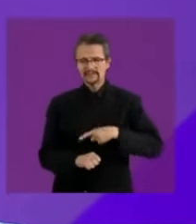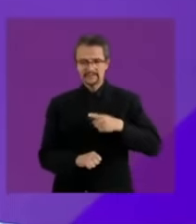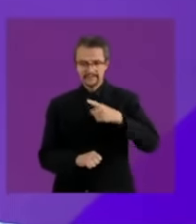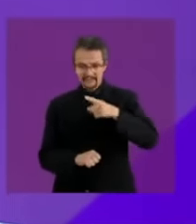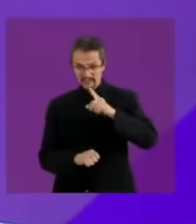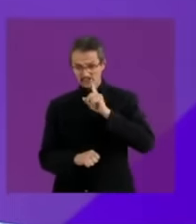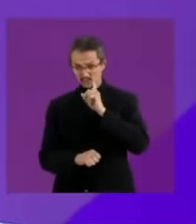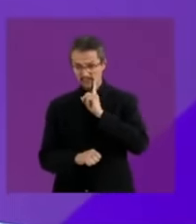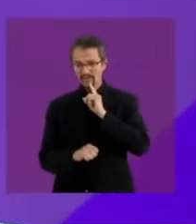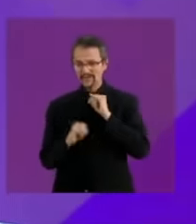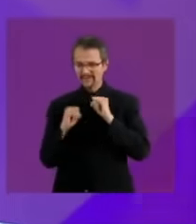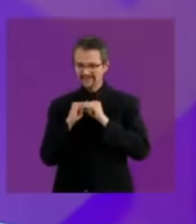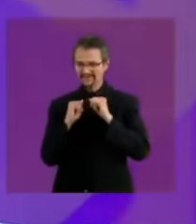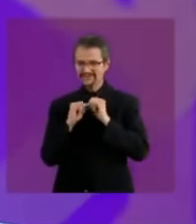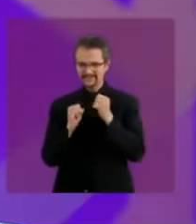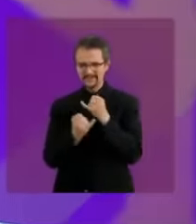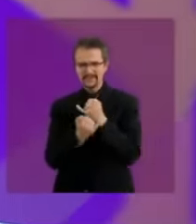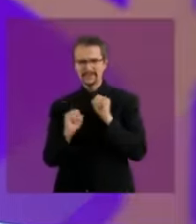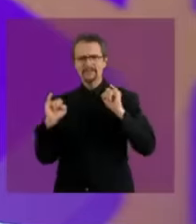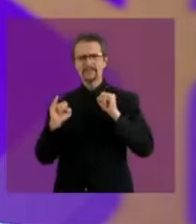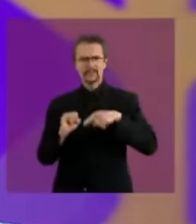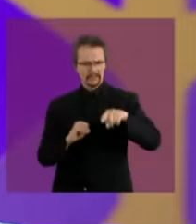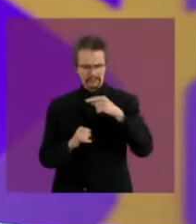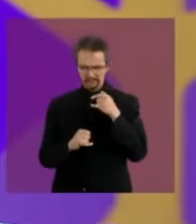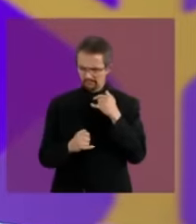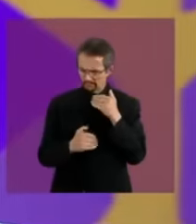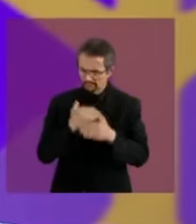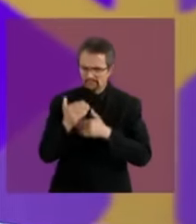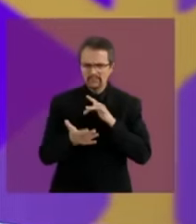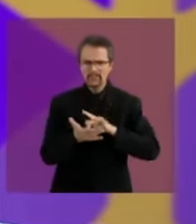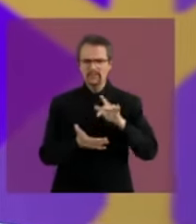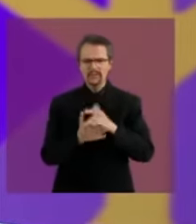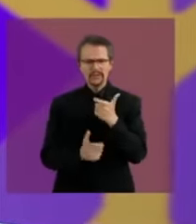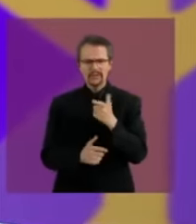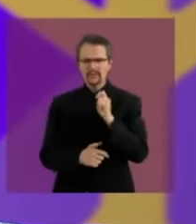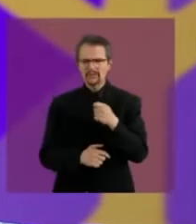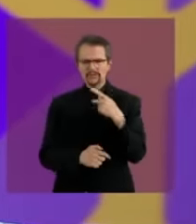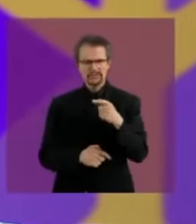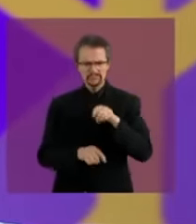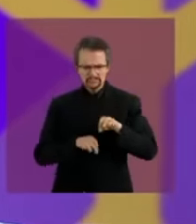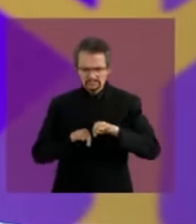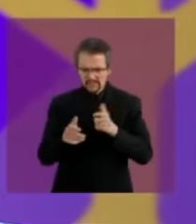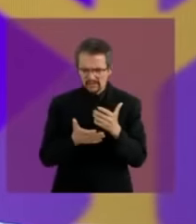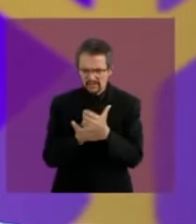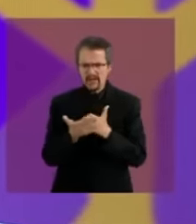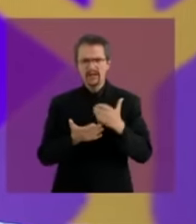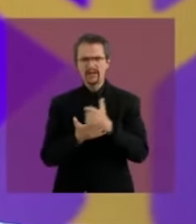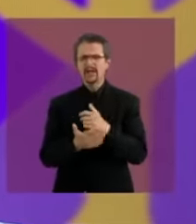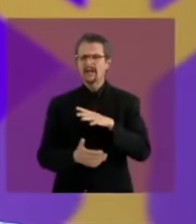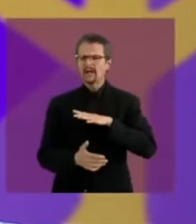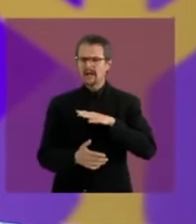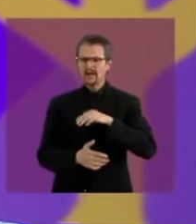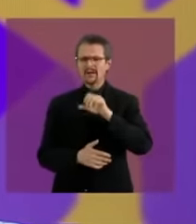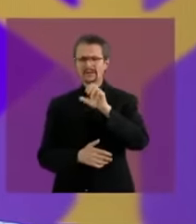women, the economic autonomy and that is why the support of 60 64 years and to continue supporting the